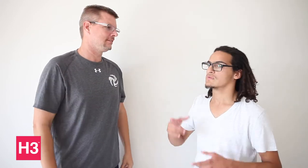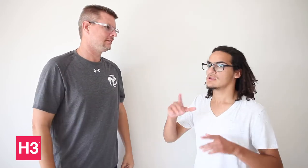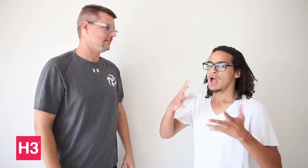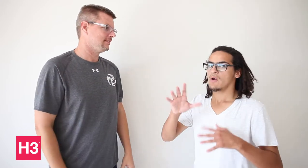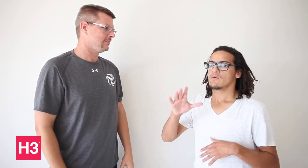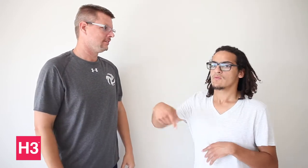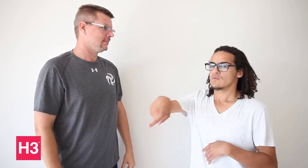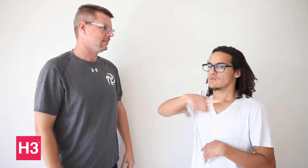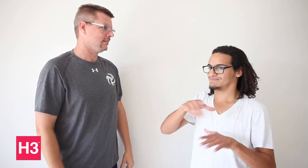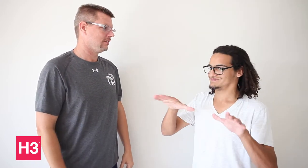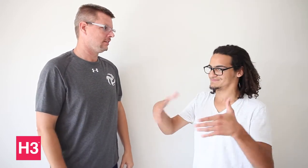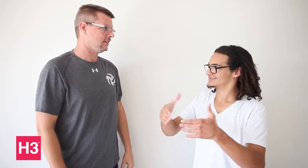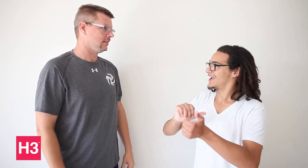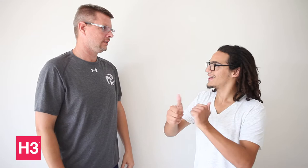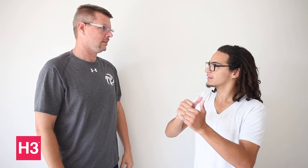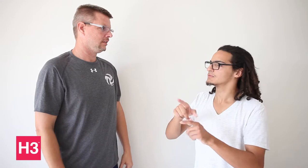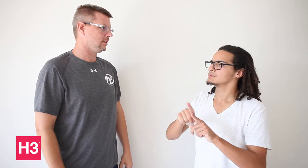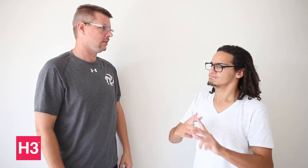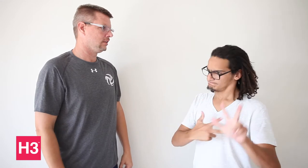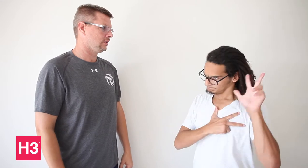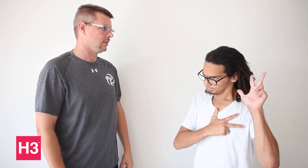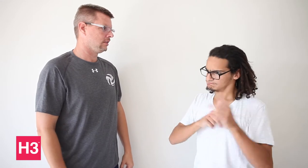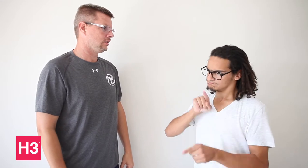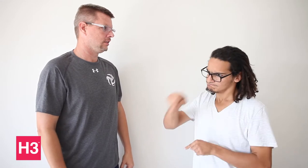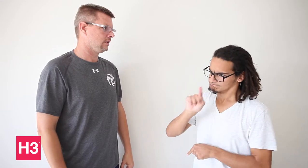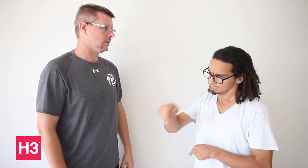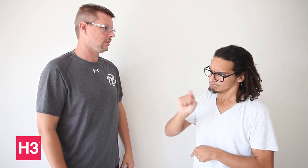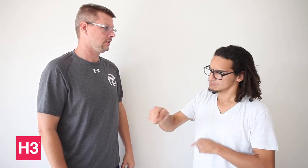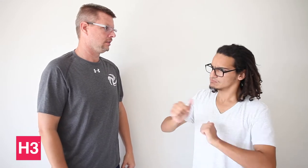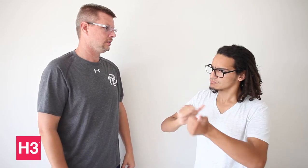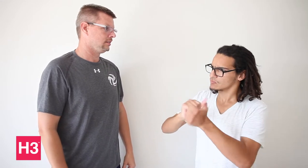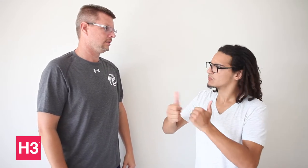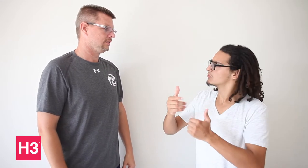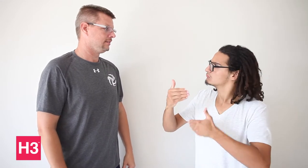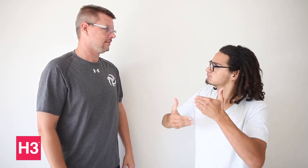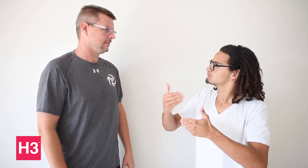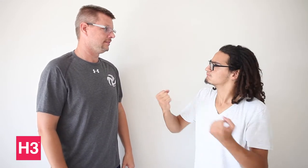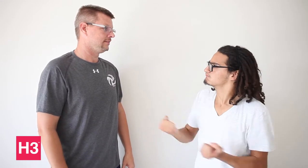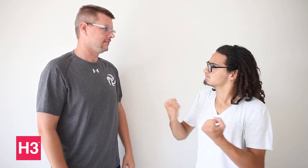How do the athletes commit to training?